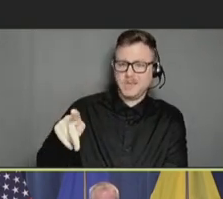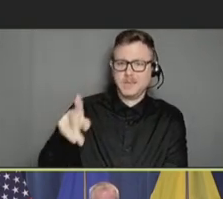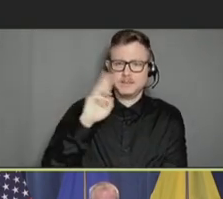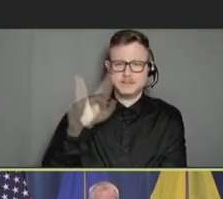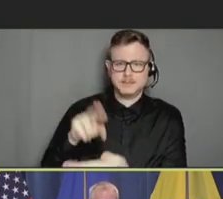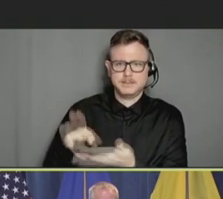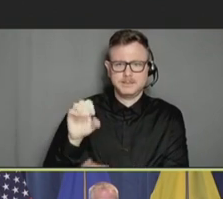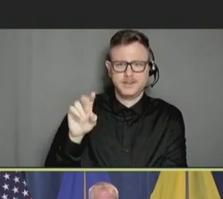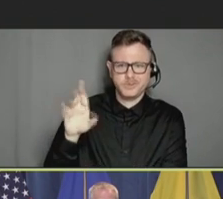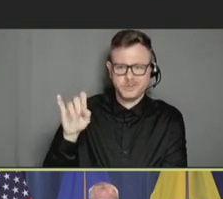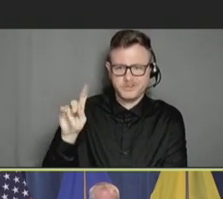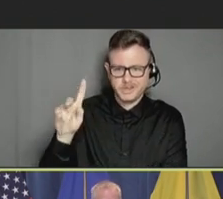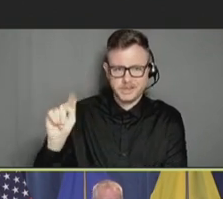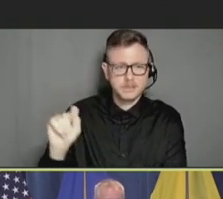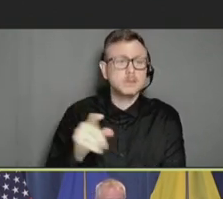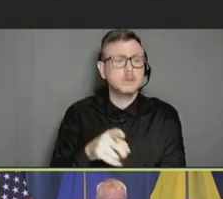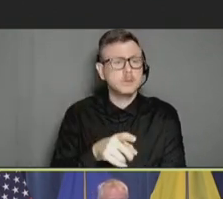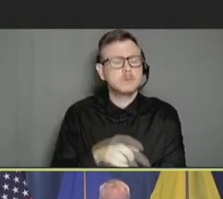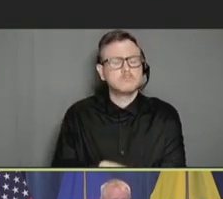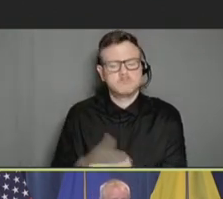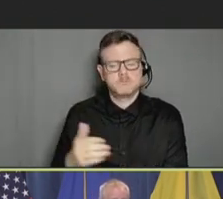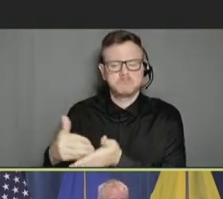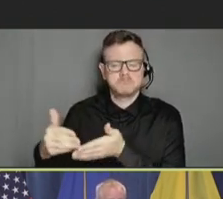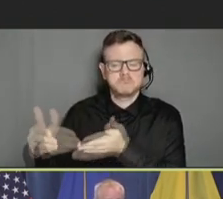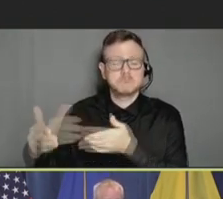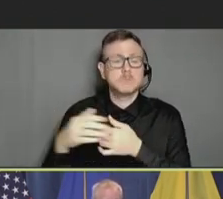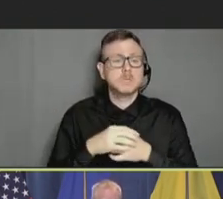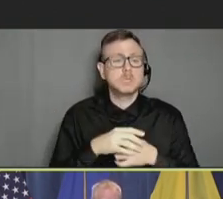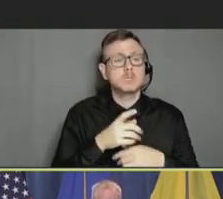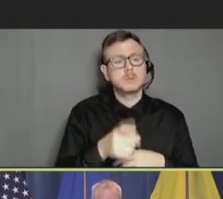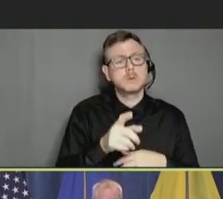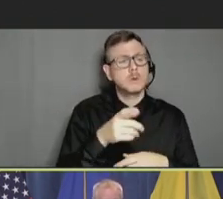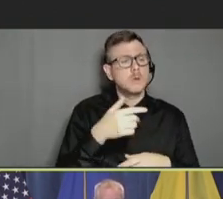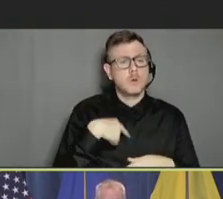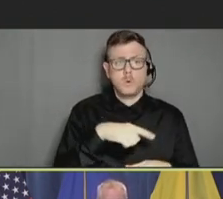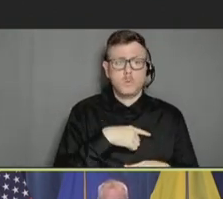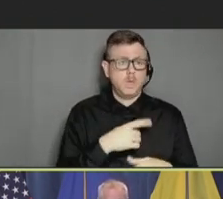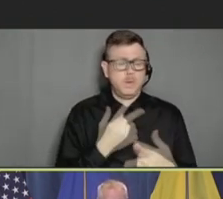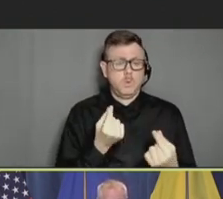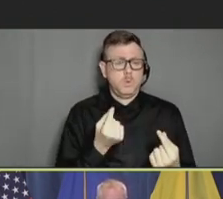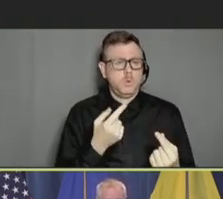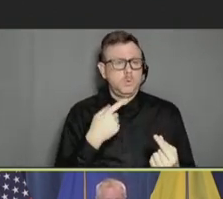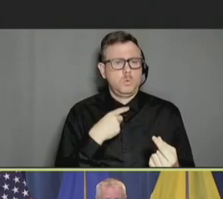And I think that the main contributions that we made were providing rapid feedback to investigators